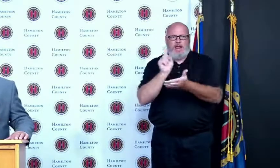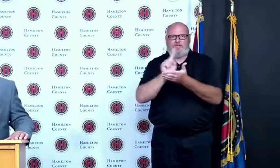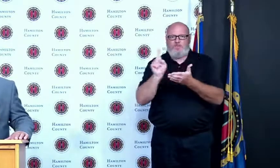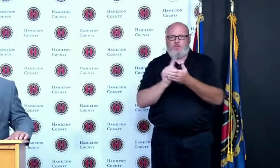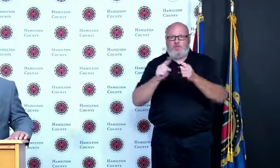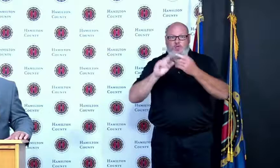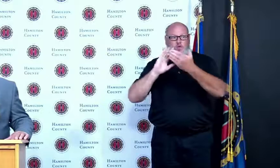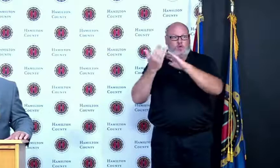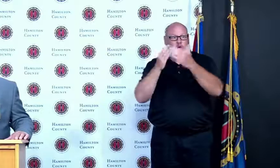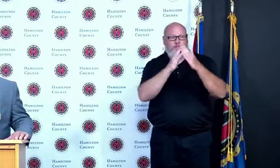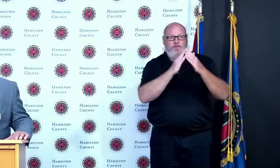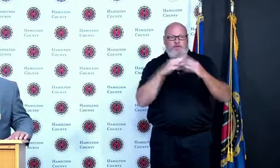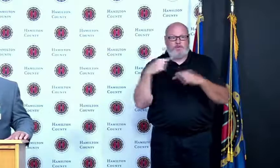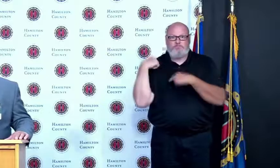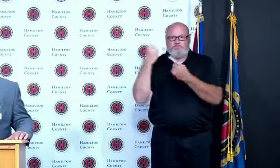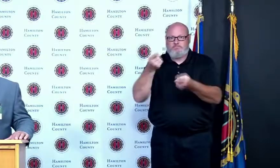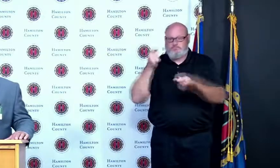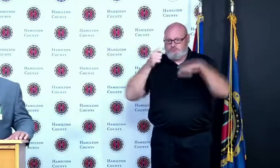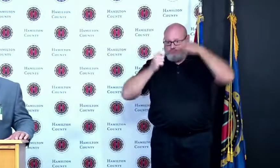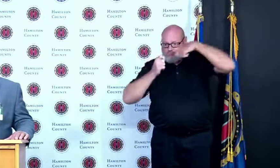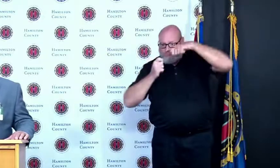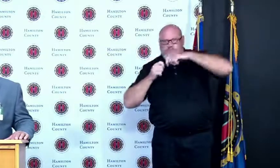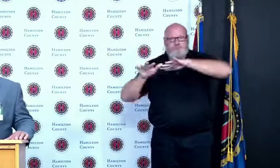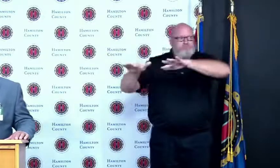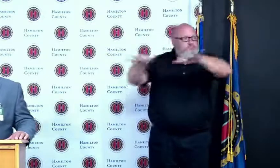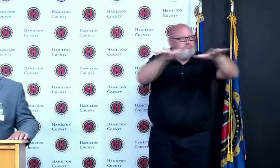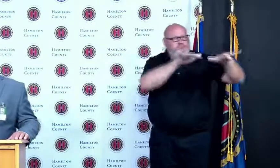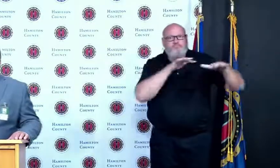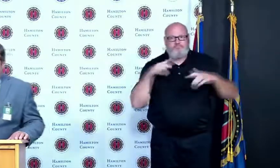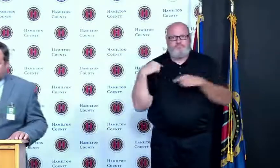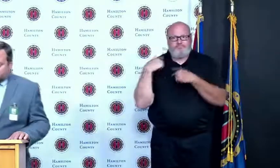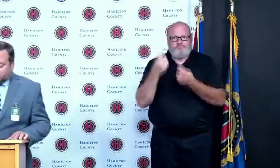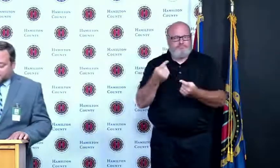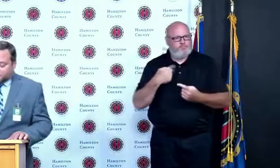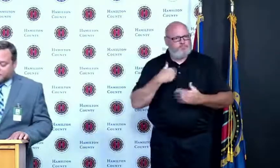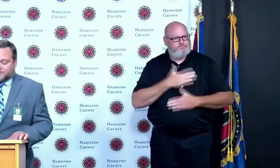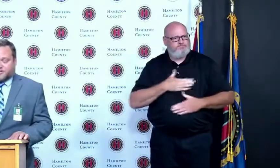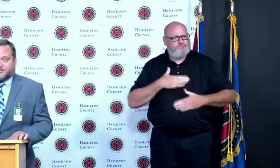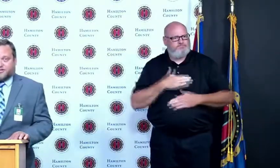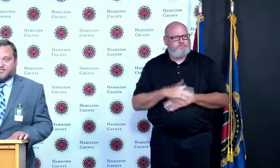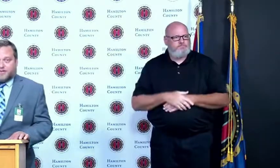trends heading in the right direction which is fantastic news cases and hospitalizations have